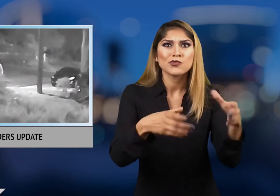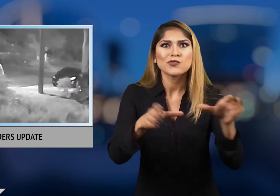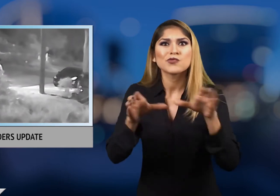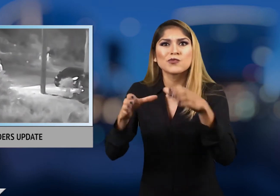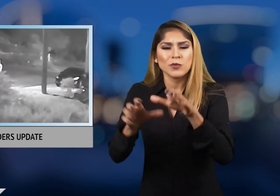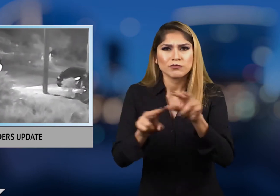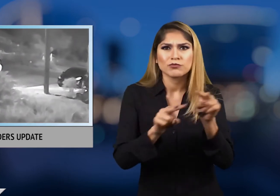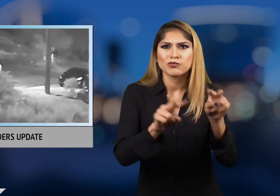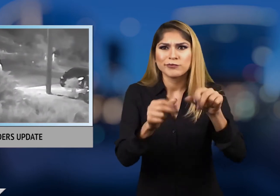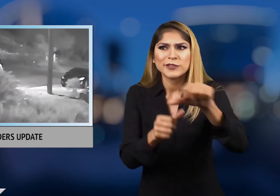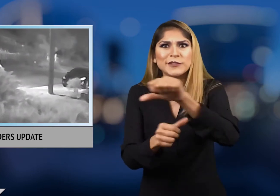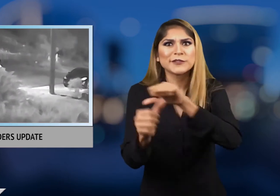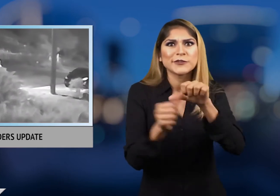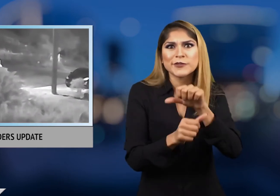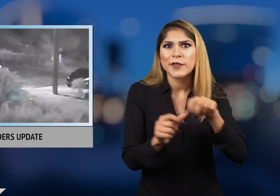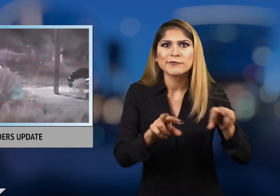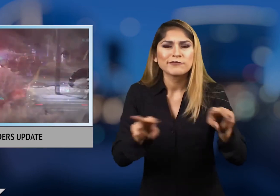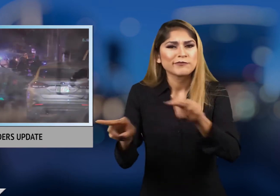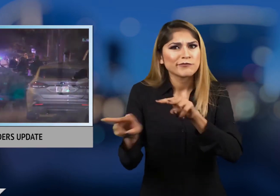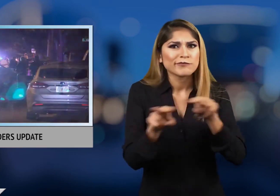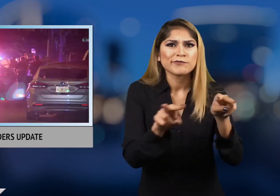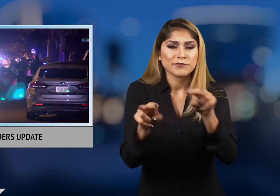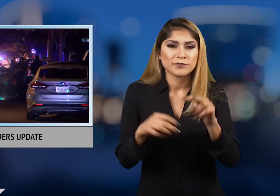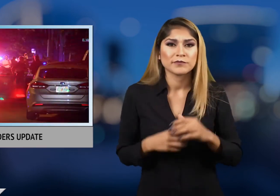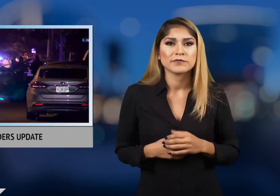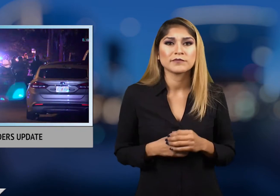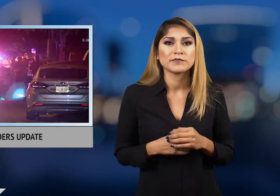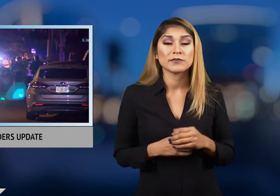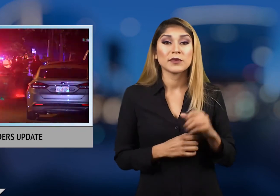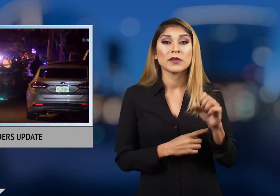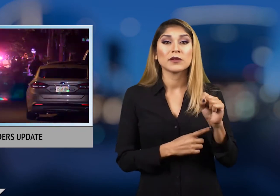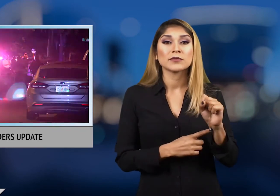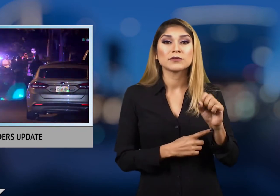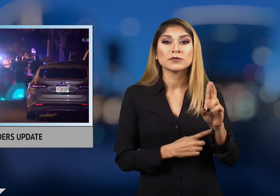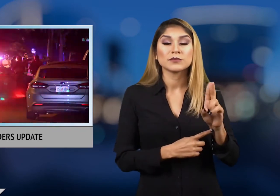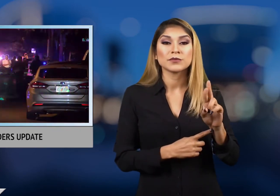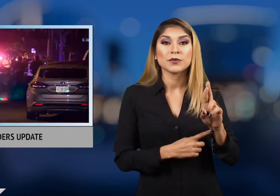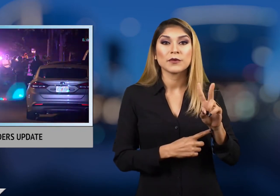to patrol the streets. Police are hoping the release